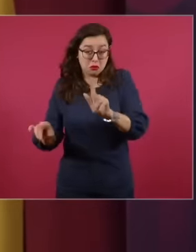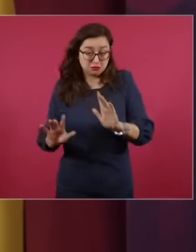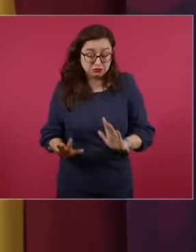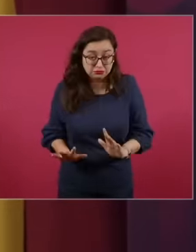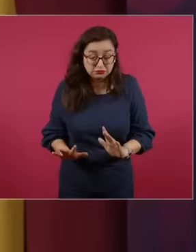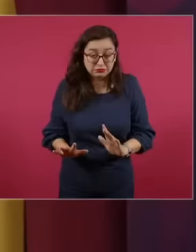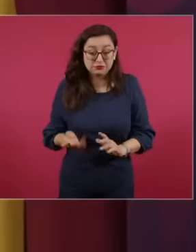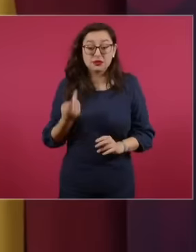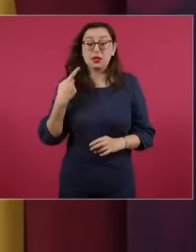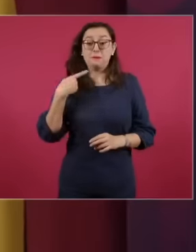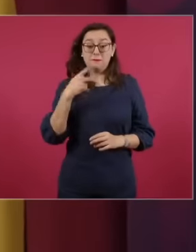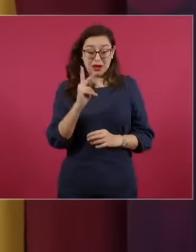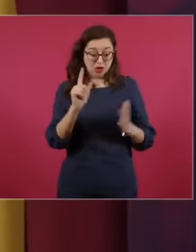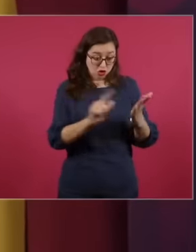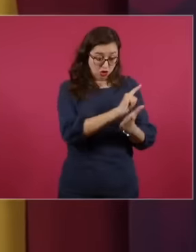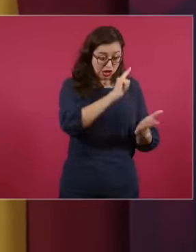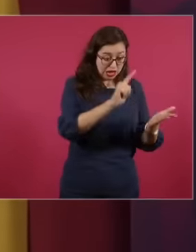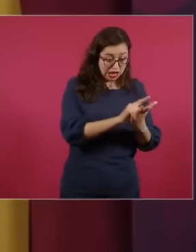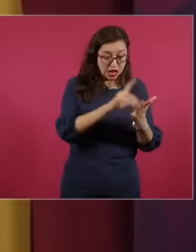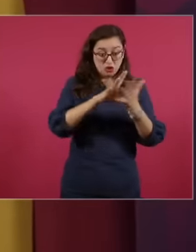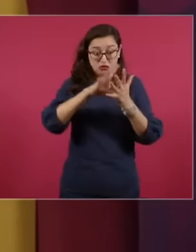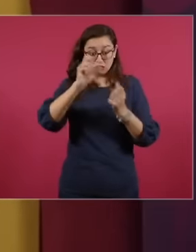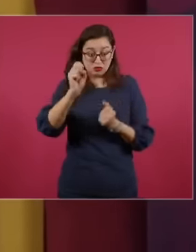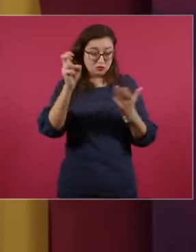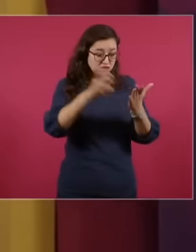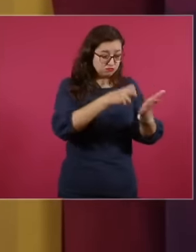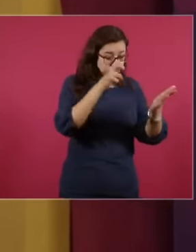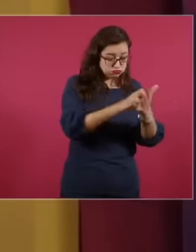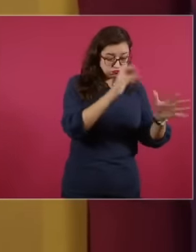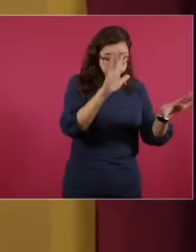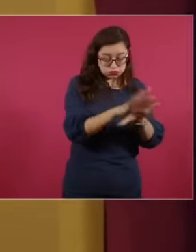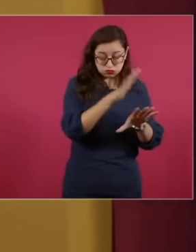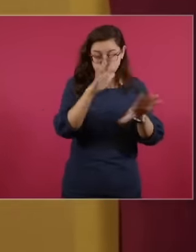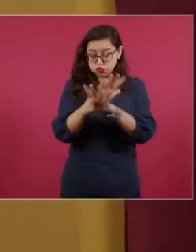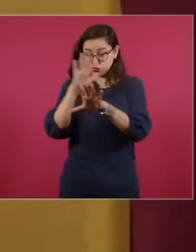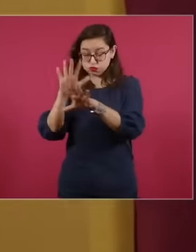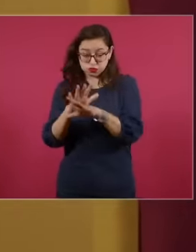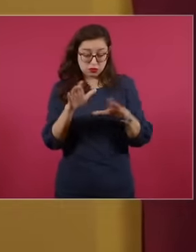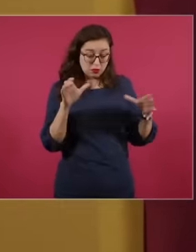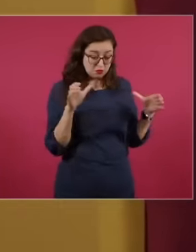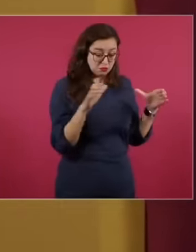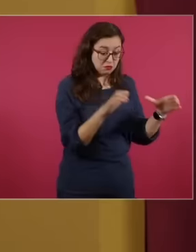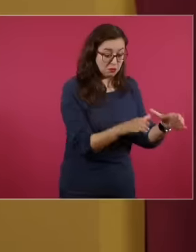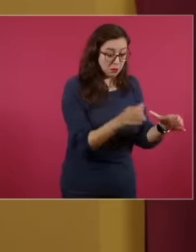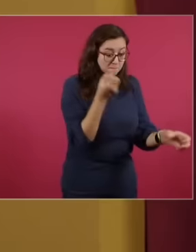only. For the benefit of a minority and to the detriment of the majority of the people and